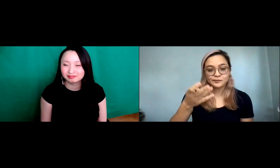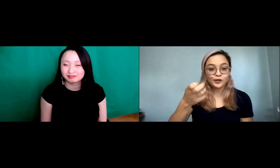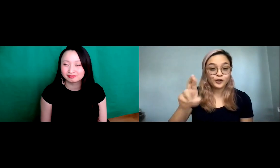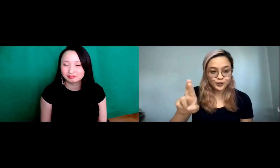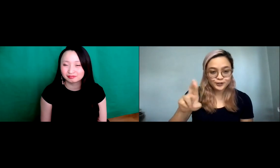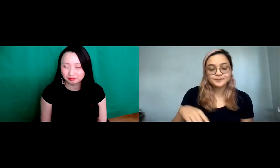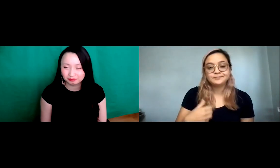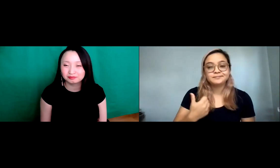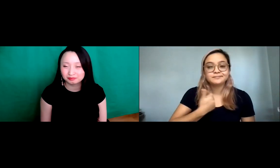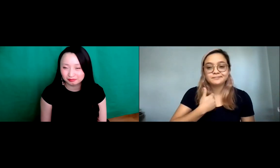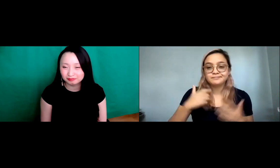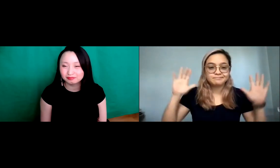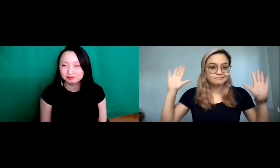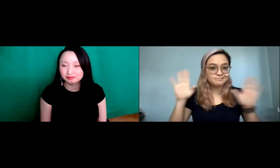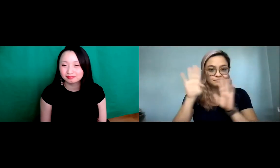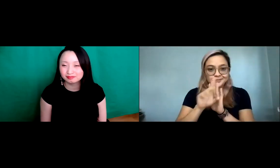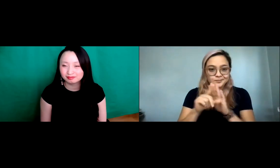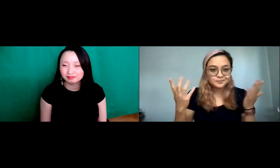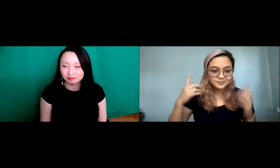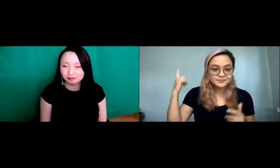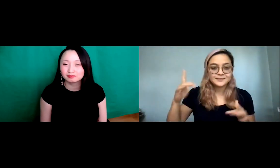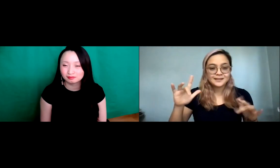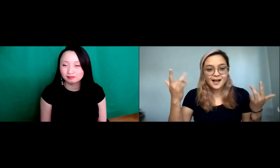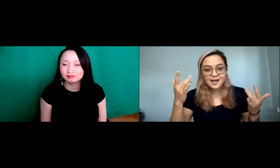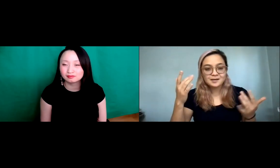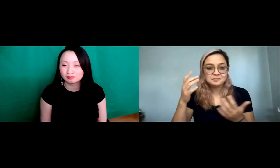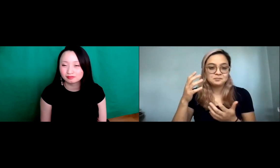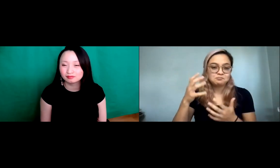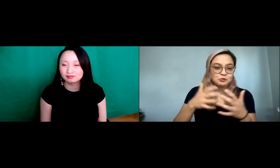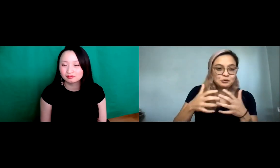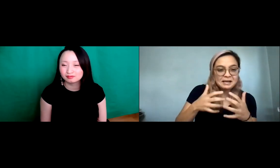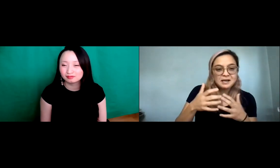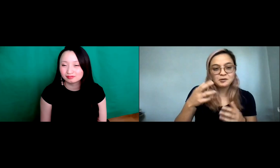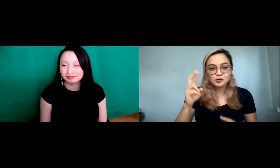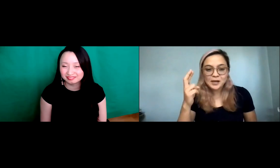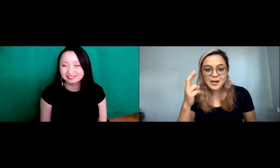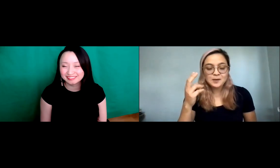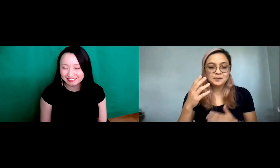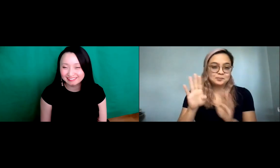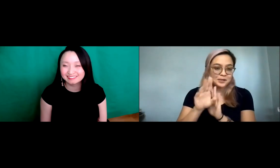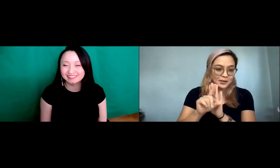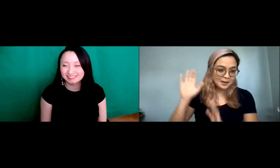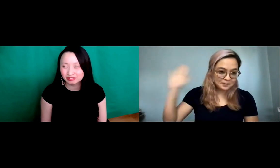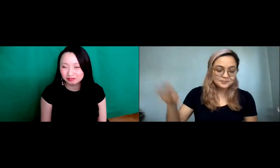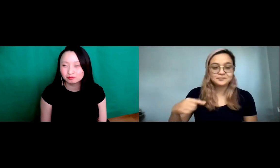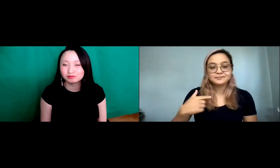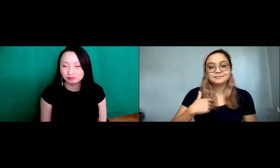things for us, my pronouns are she, her. And my background behind me is they like gray